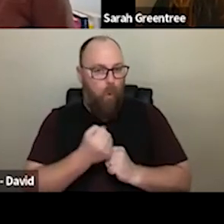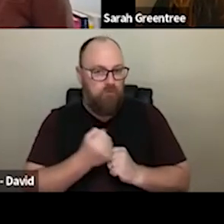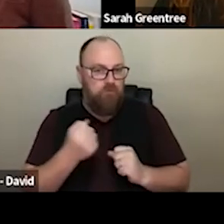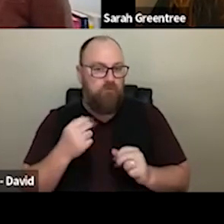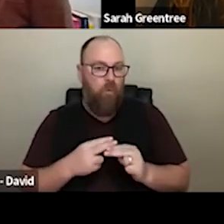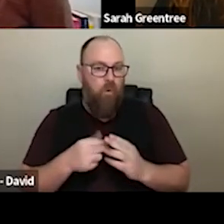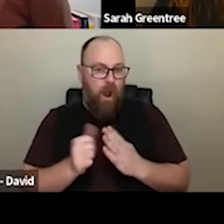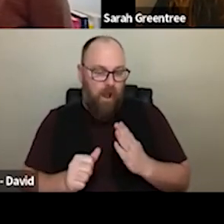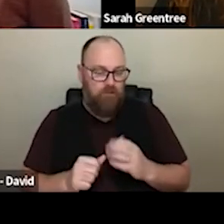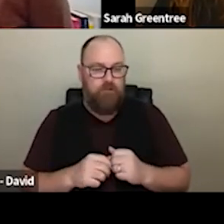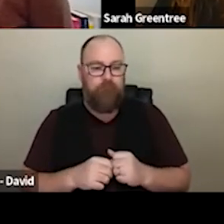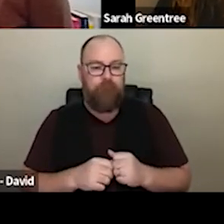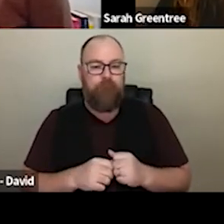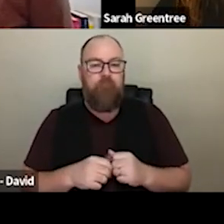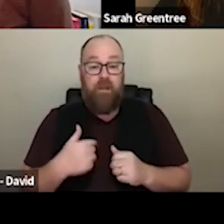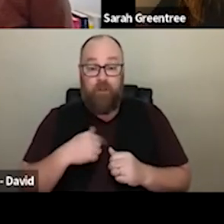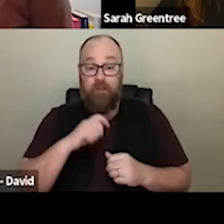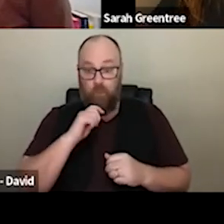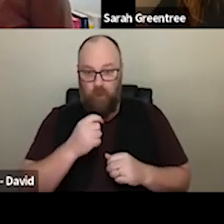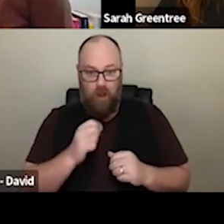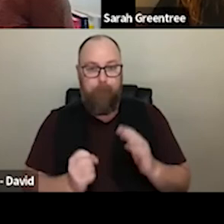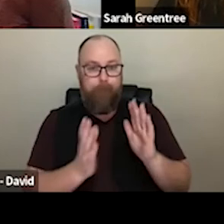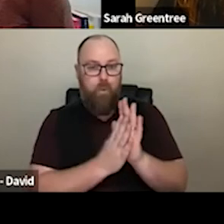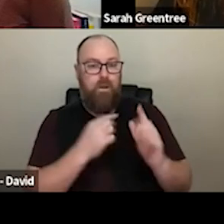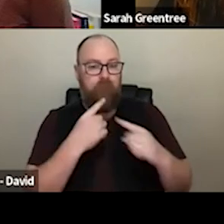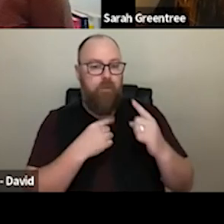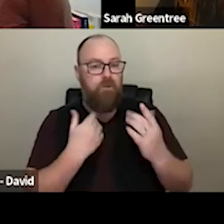way this time round, and we will be putting some information up on the website hopefully